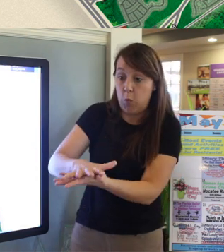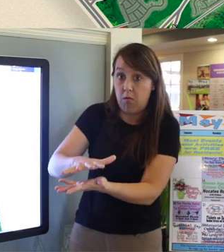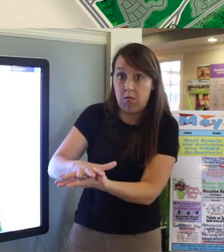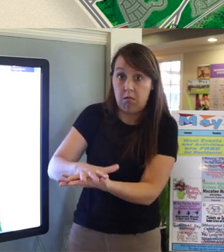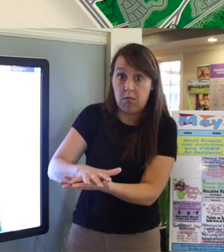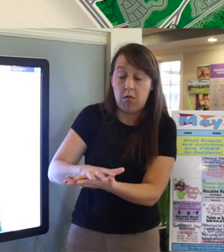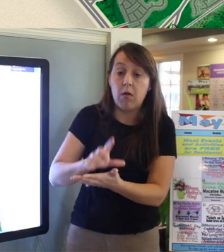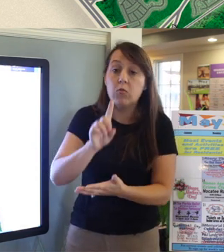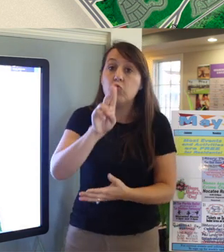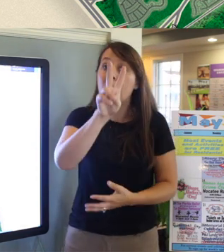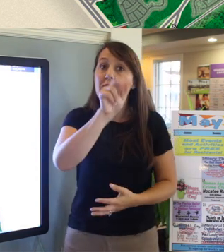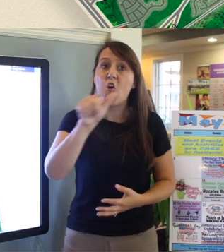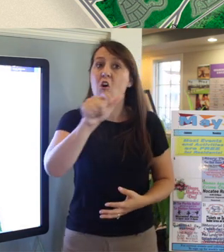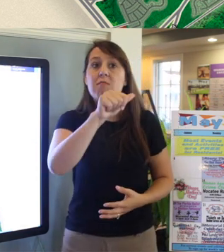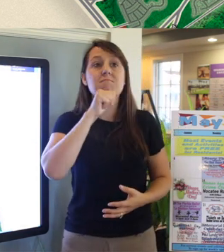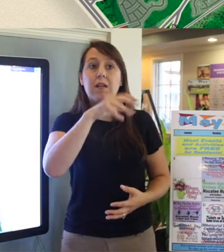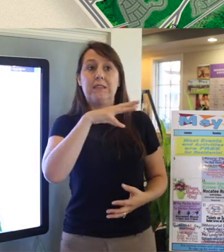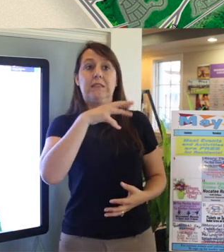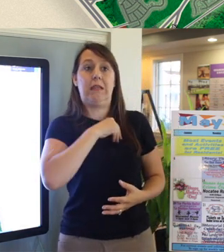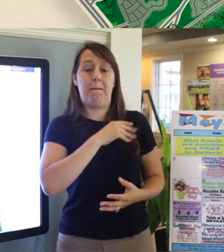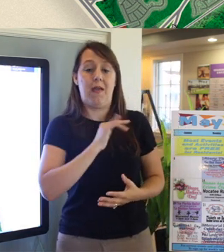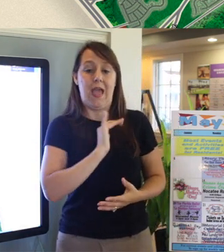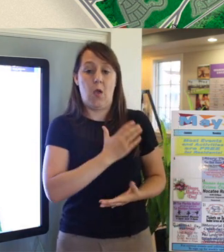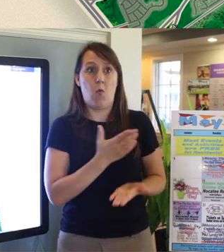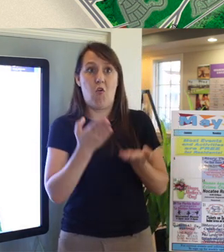Now Duval did not take advantage of the land offer